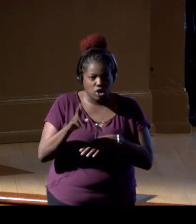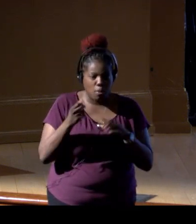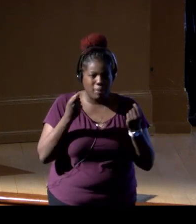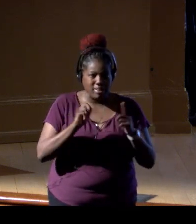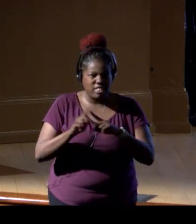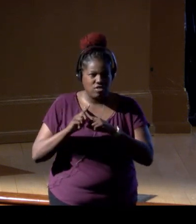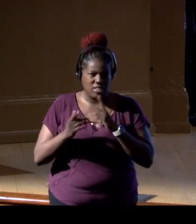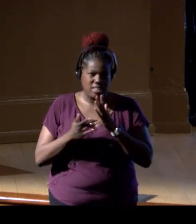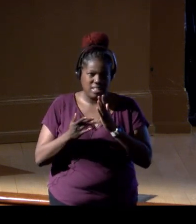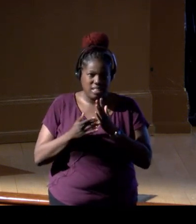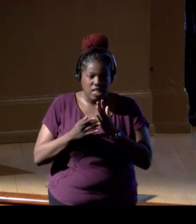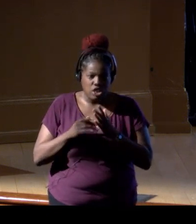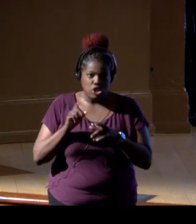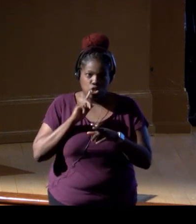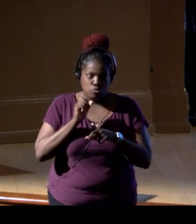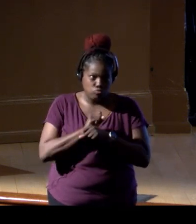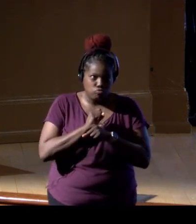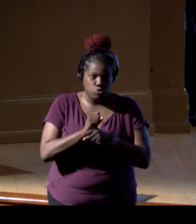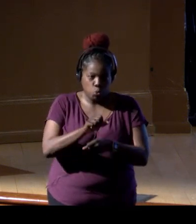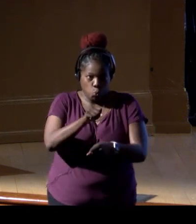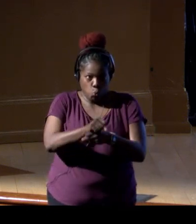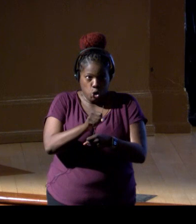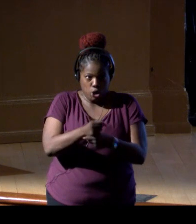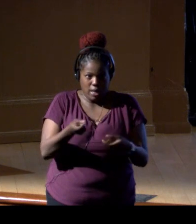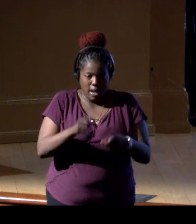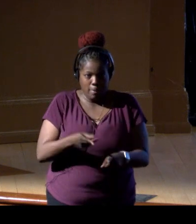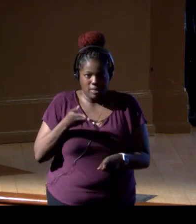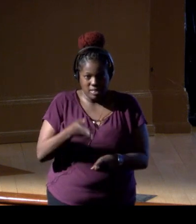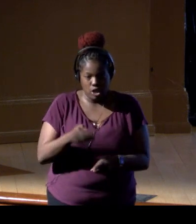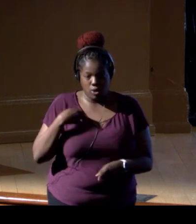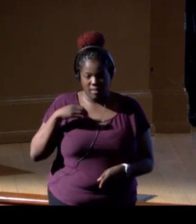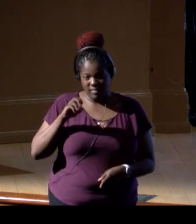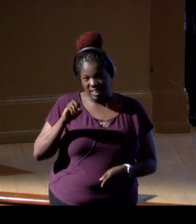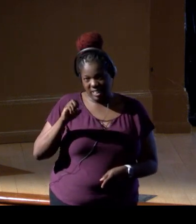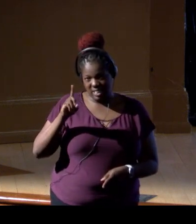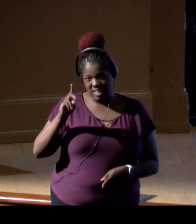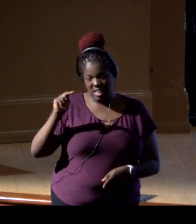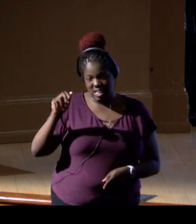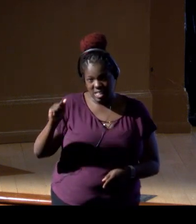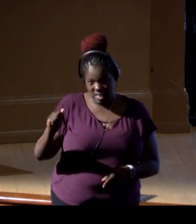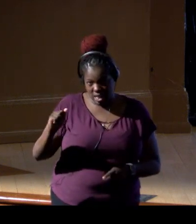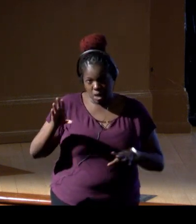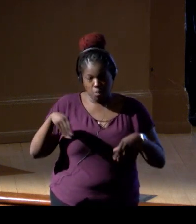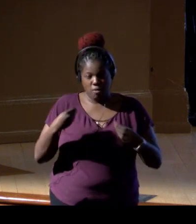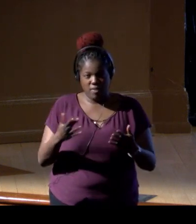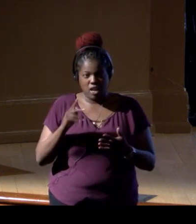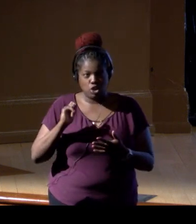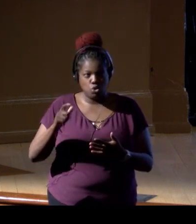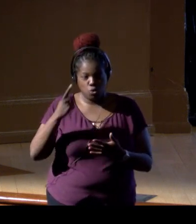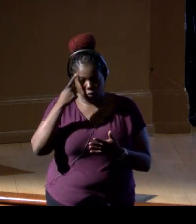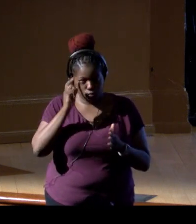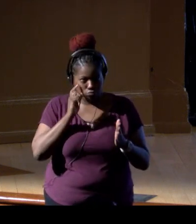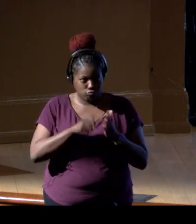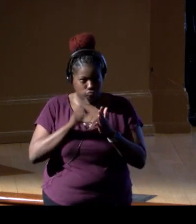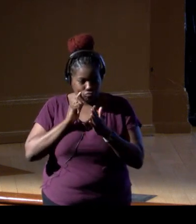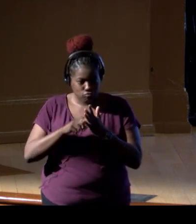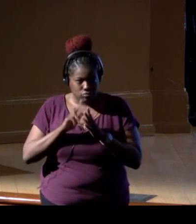where the rigor happens, because you have the eDNA to provide this powerful tool for detecting species presence and absence,